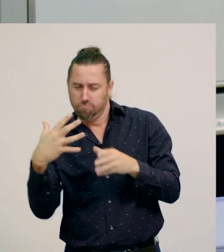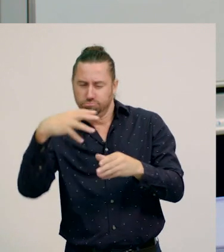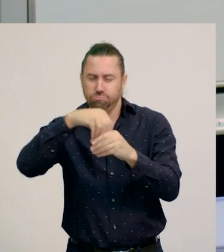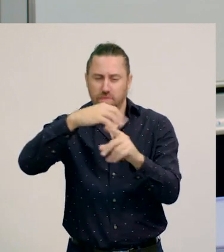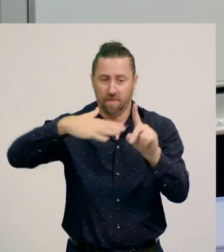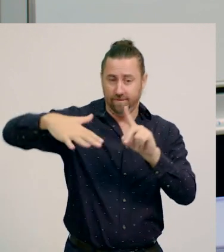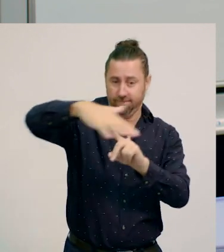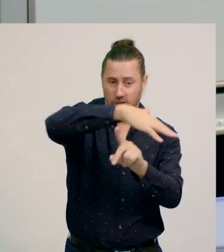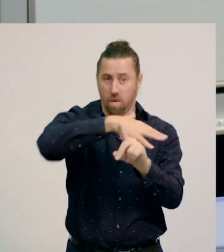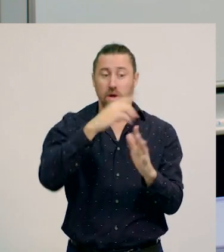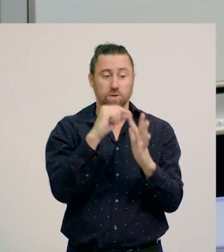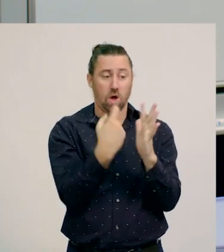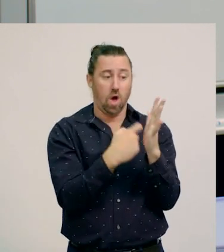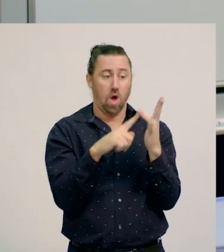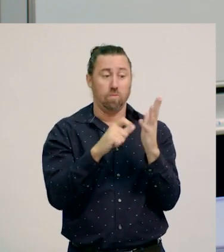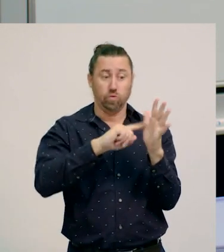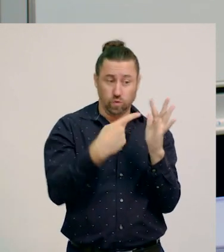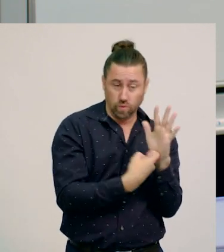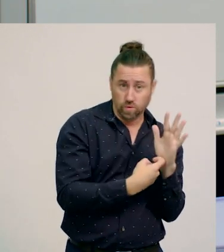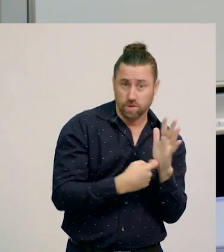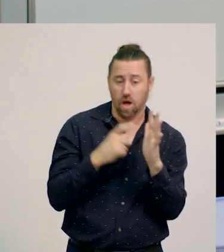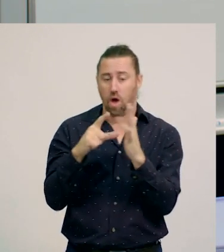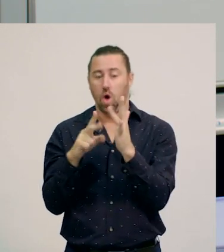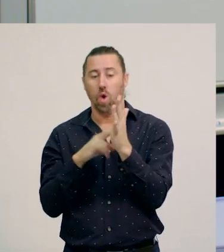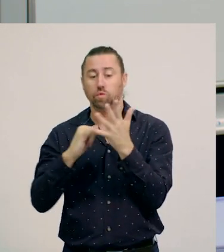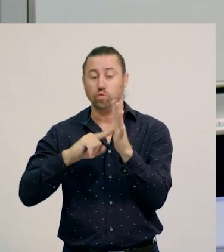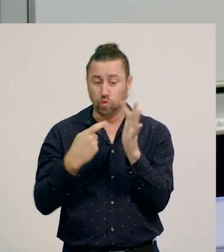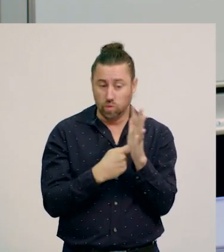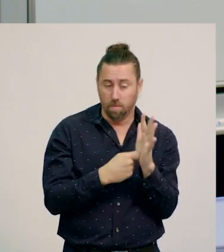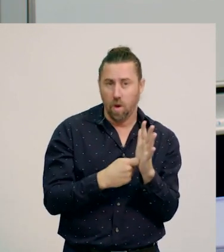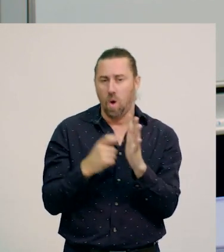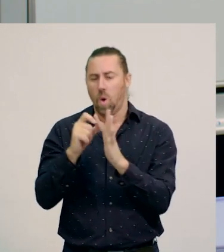They can be either a producer, consumer, or decomposer.